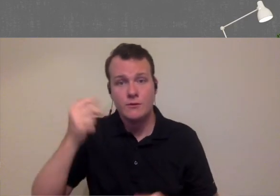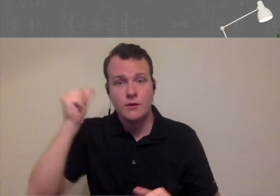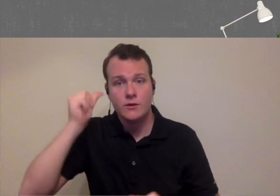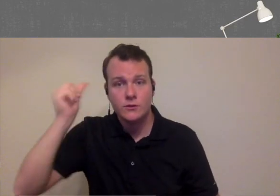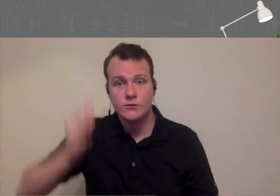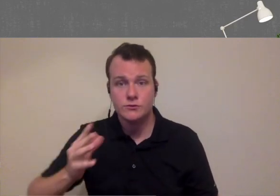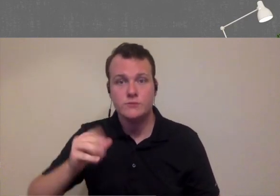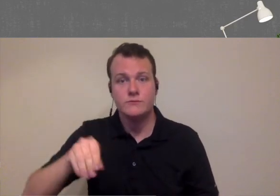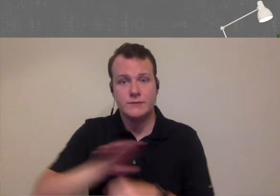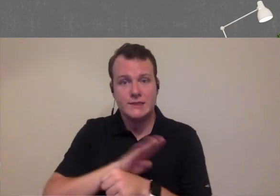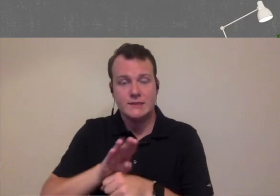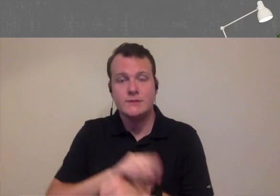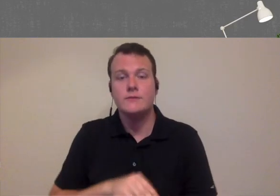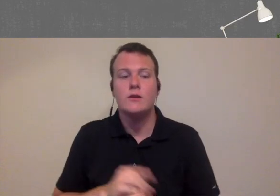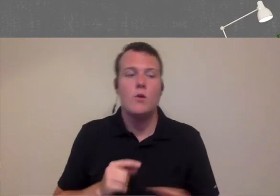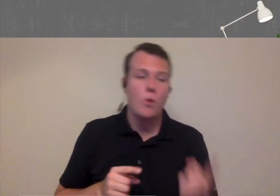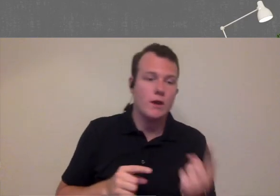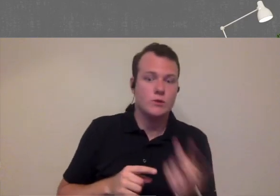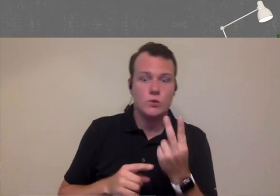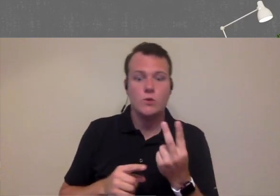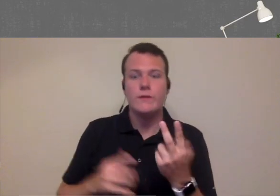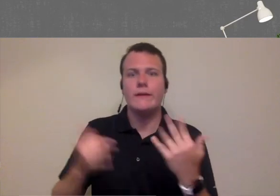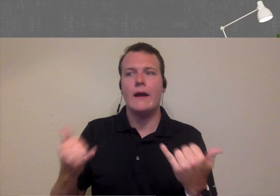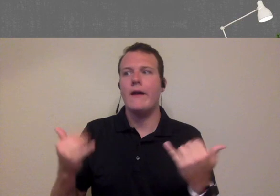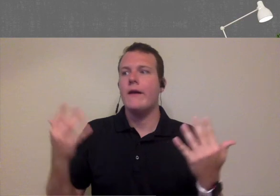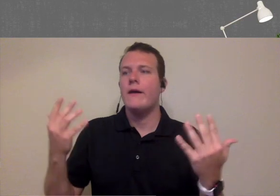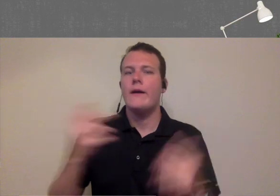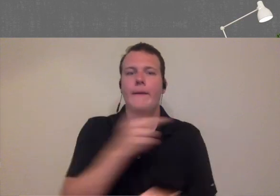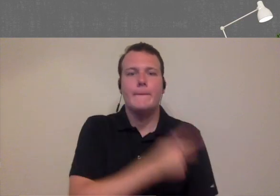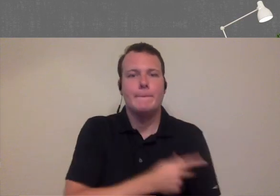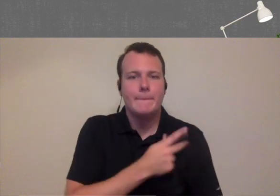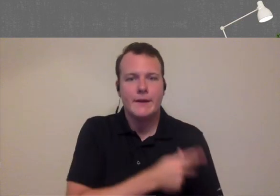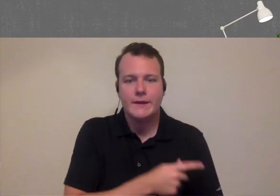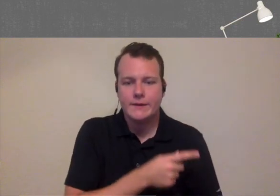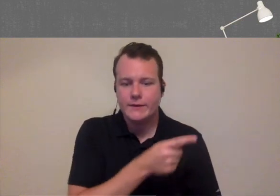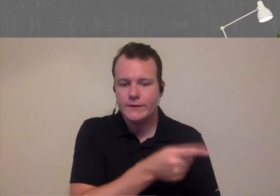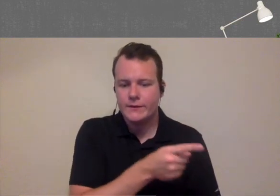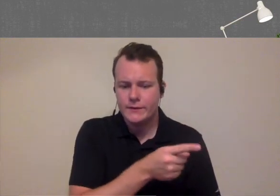the practice and especially we went to one to two patients they won't want to